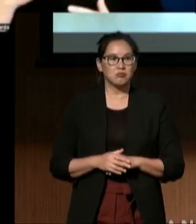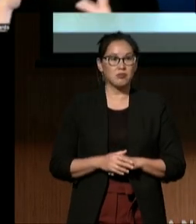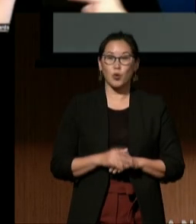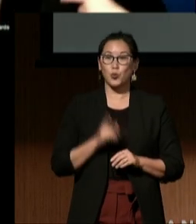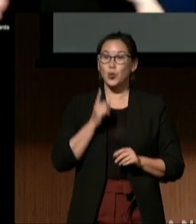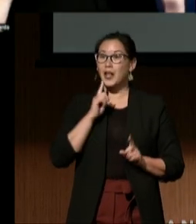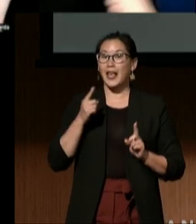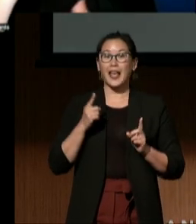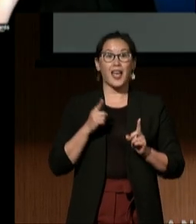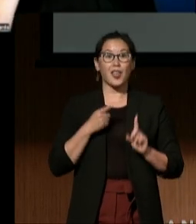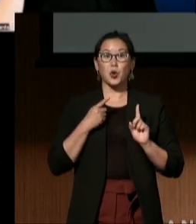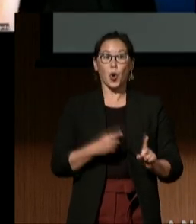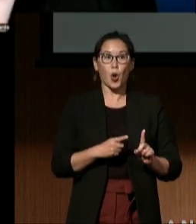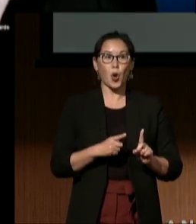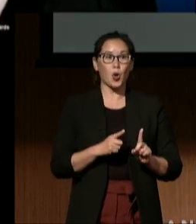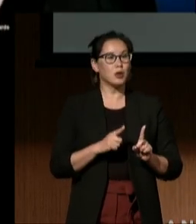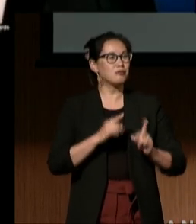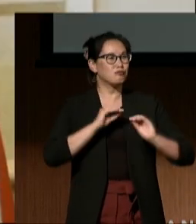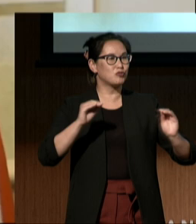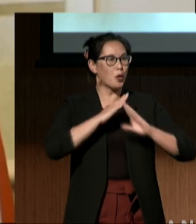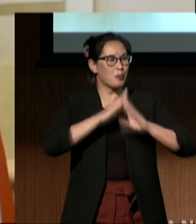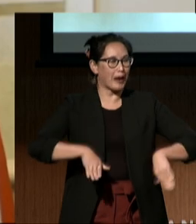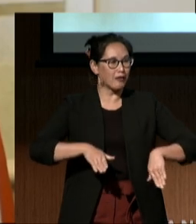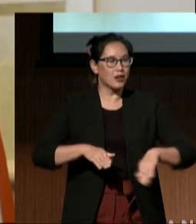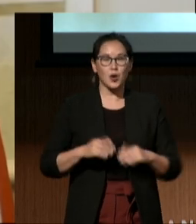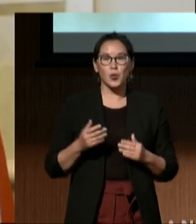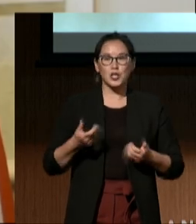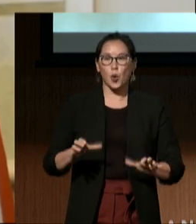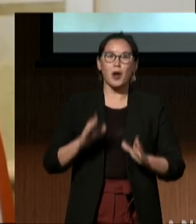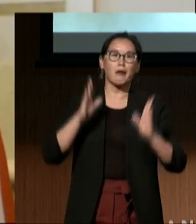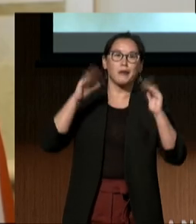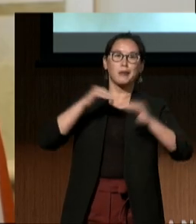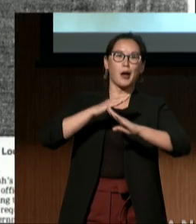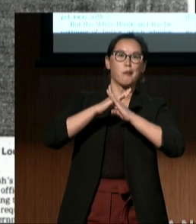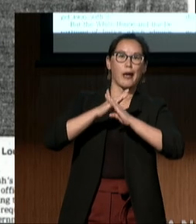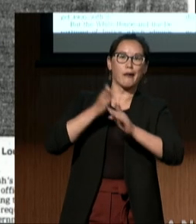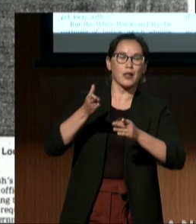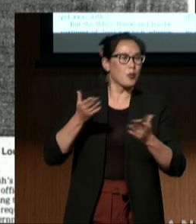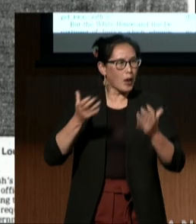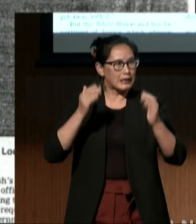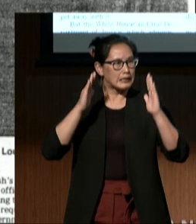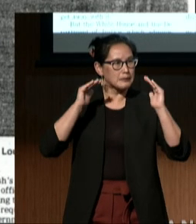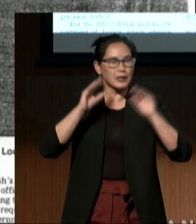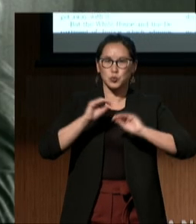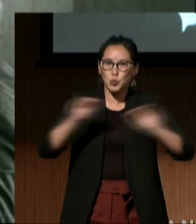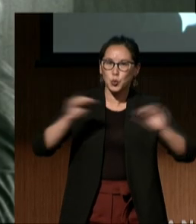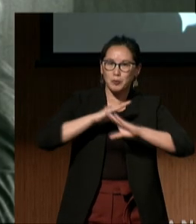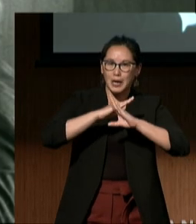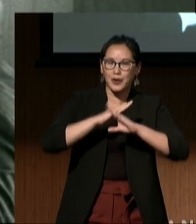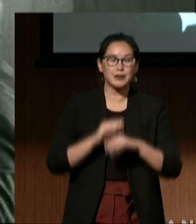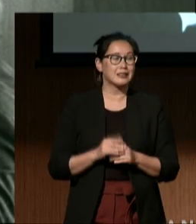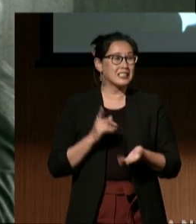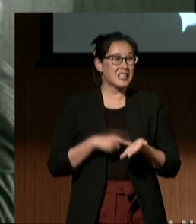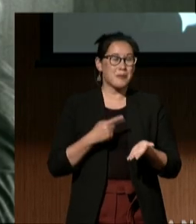rather than a default where the barriers all exist. Sometimes it takes pushing, sometimes it takes a lot of pushing,